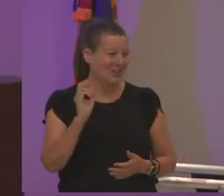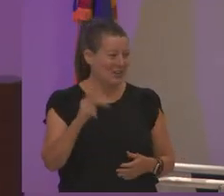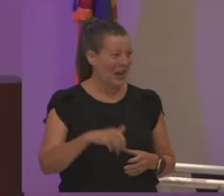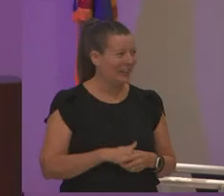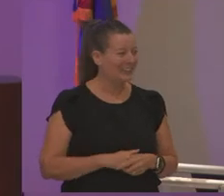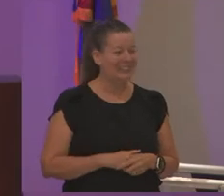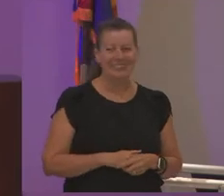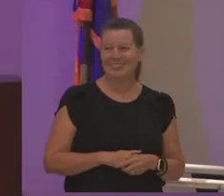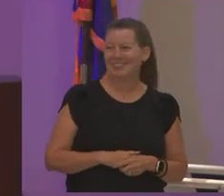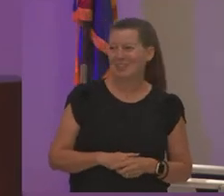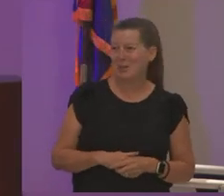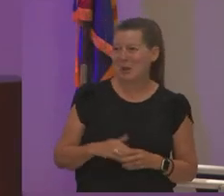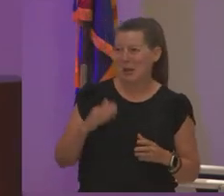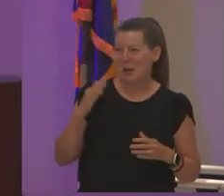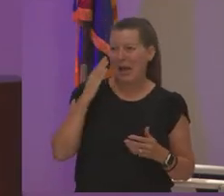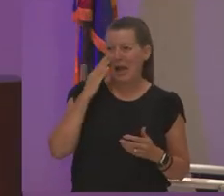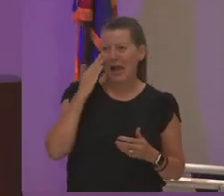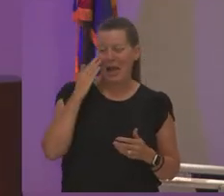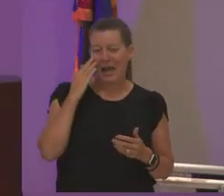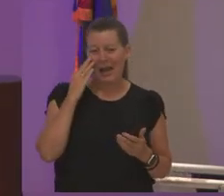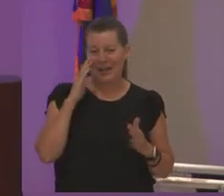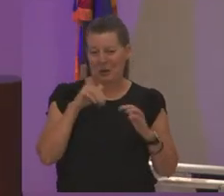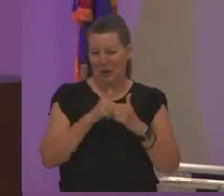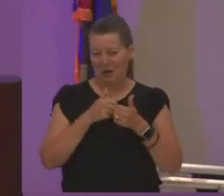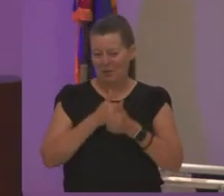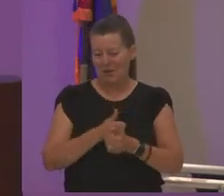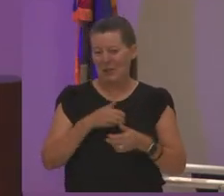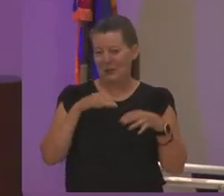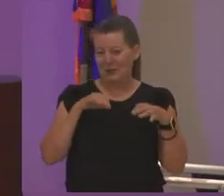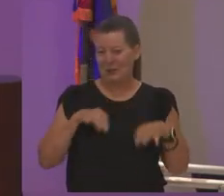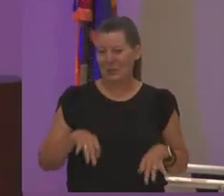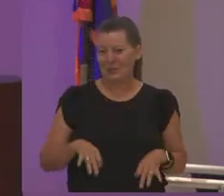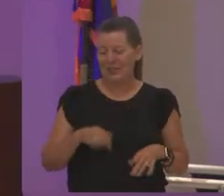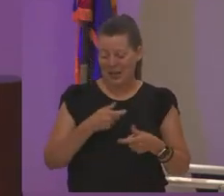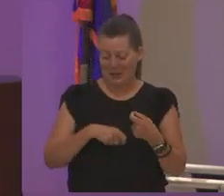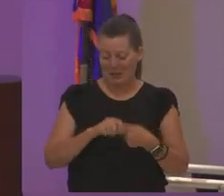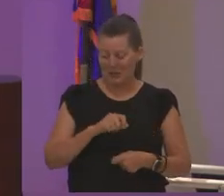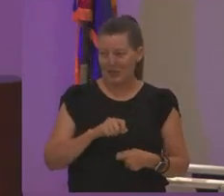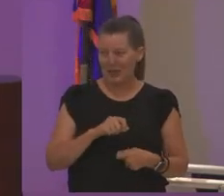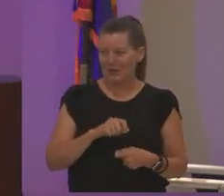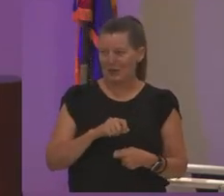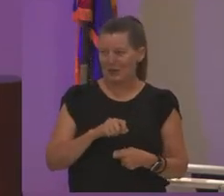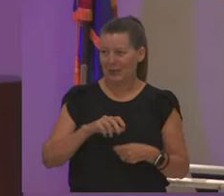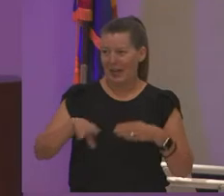and you know i know how to follow instructions i switched it right out and put my thunderbird